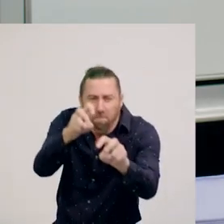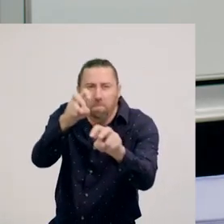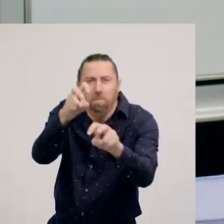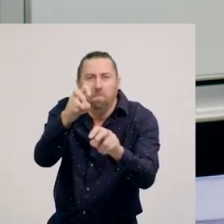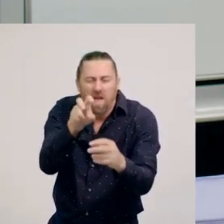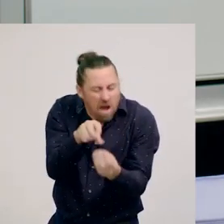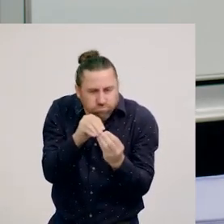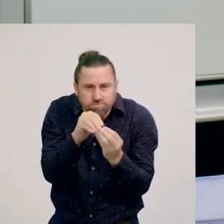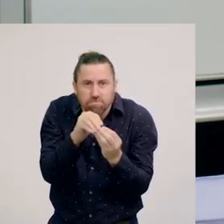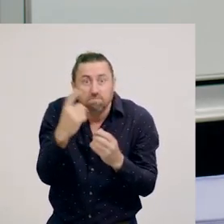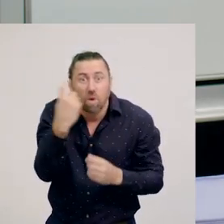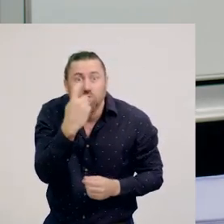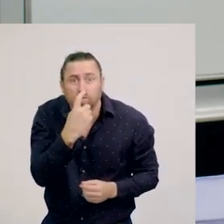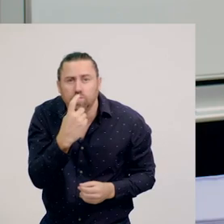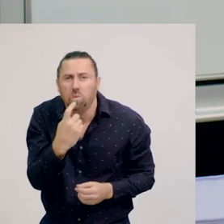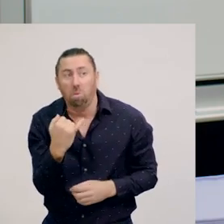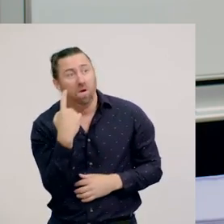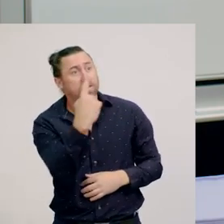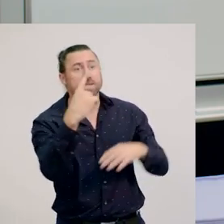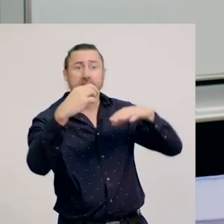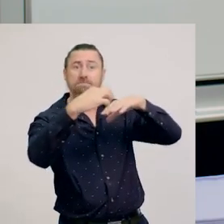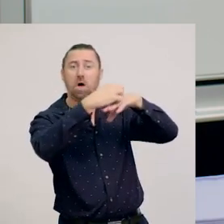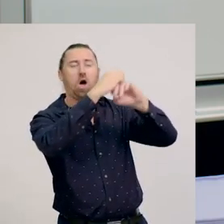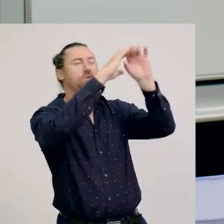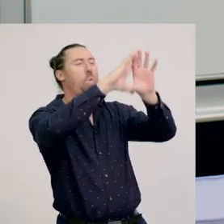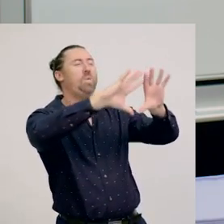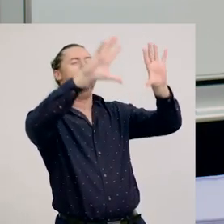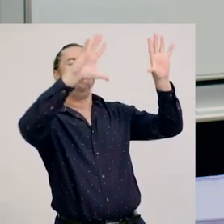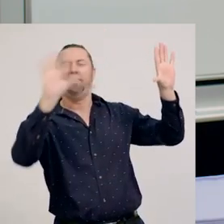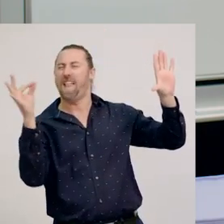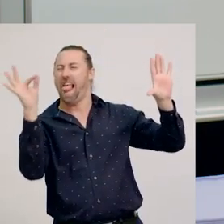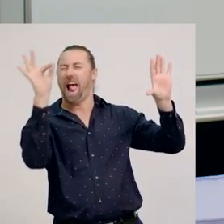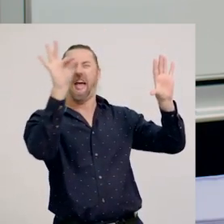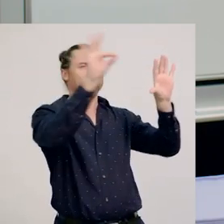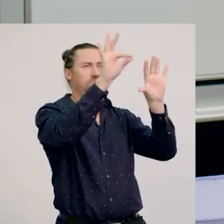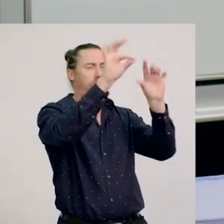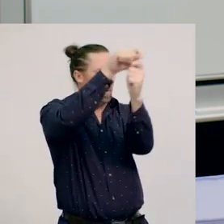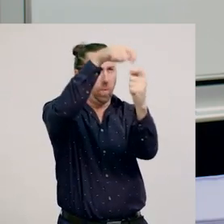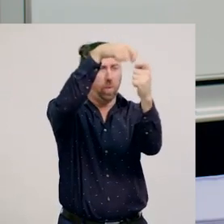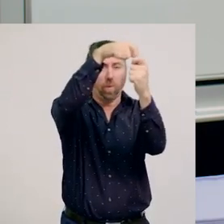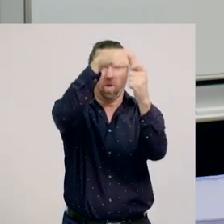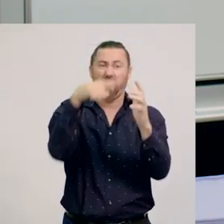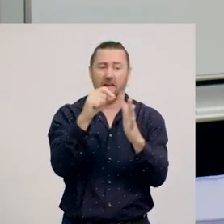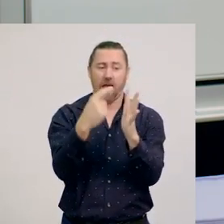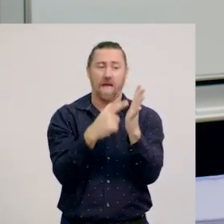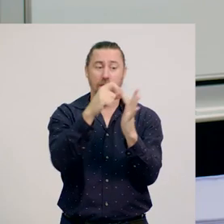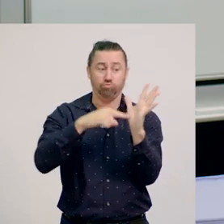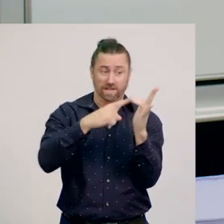Or perhaps you’ve seen a spider trap a fly in its web. These are examples of predator/prey relationships.